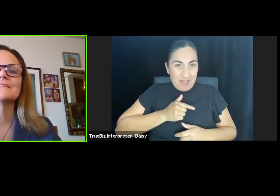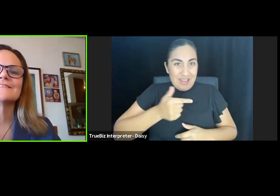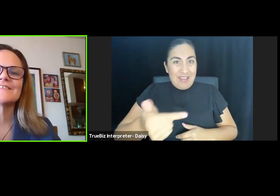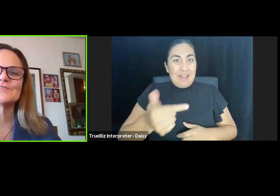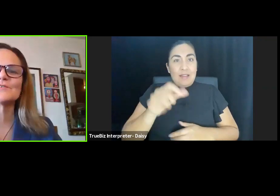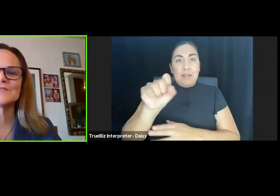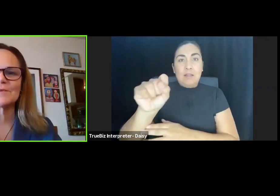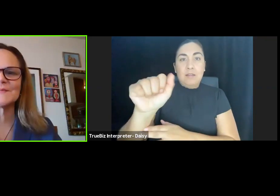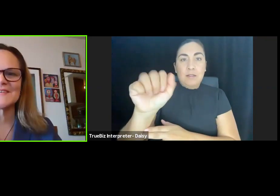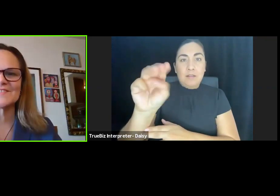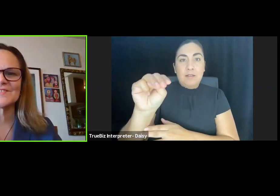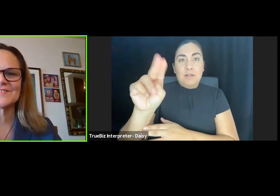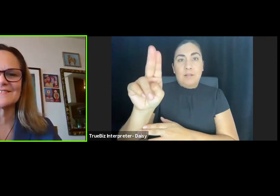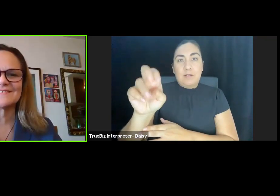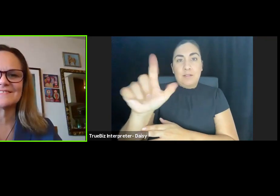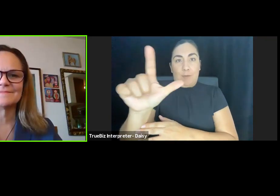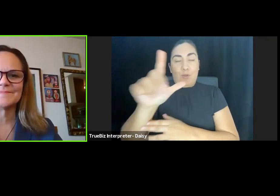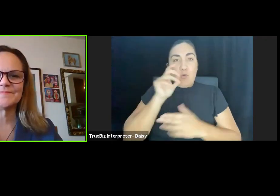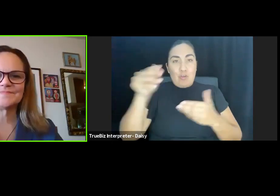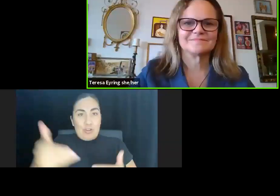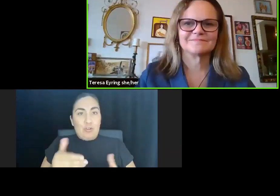Samuel Morreale, to introduce our presenters.